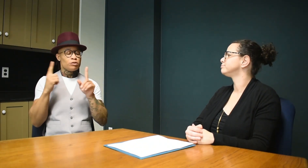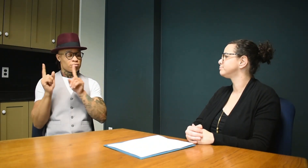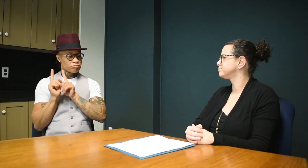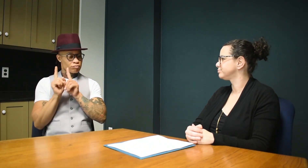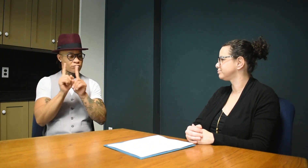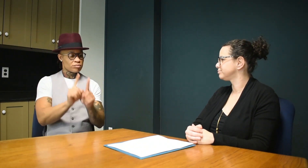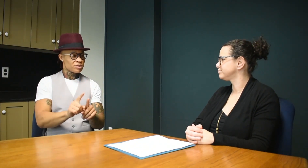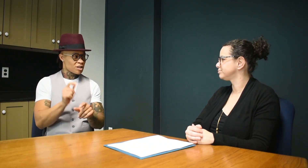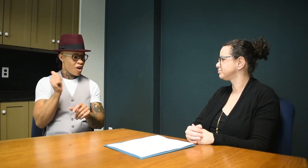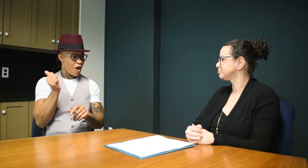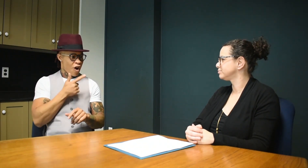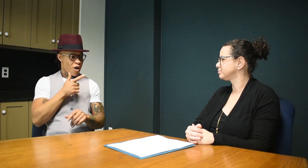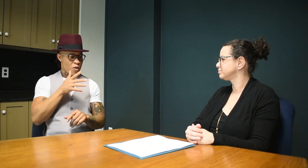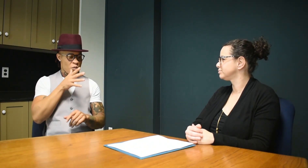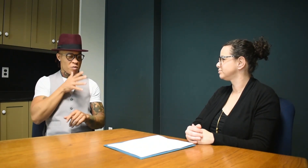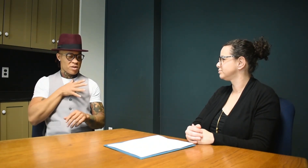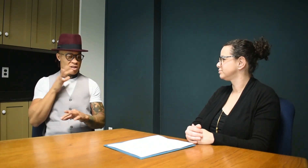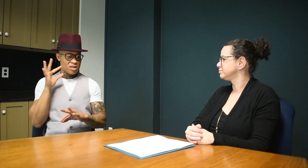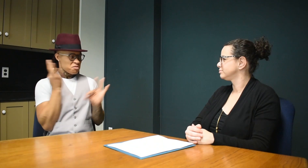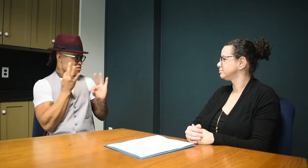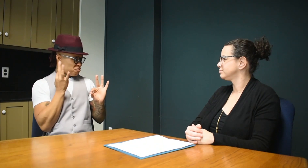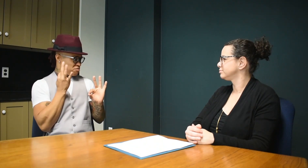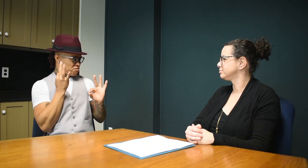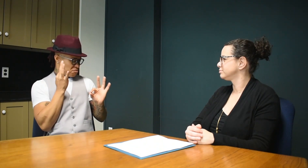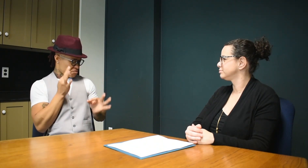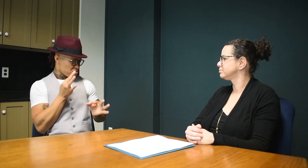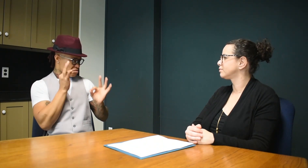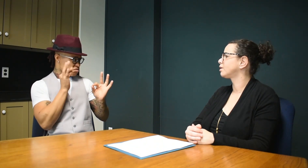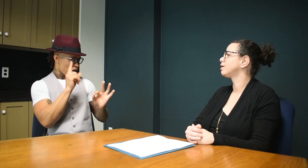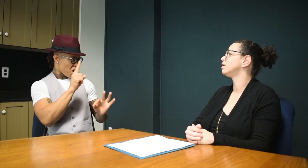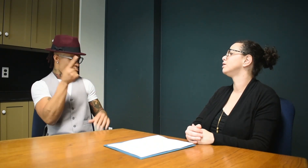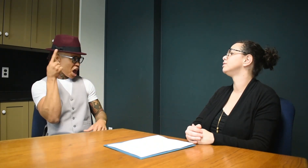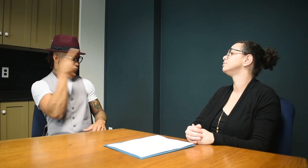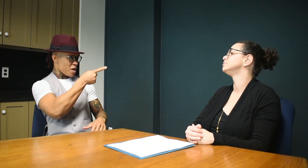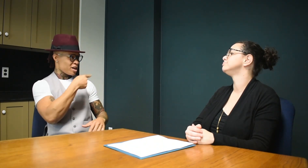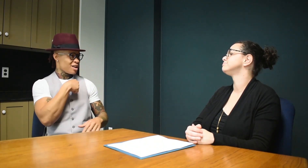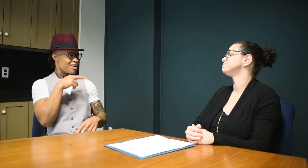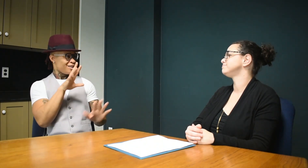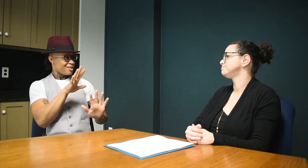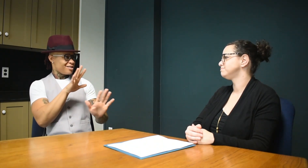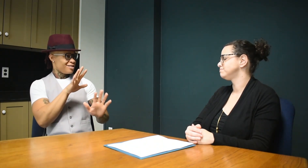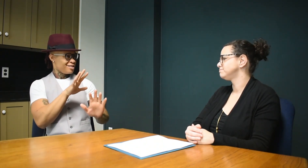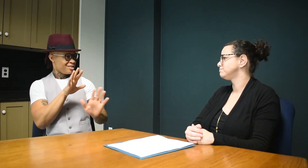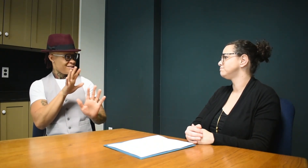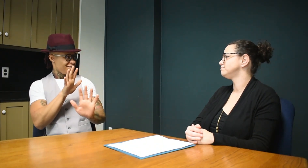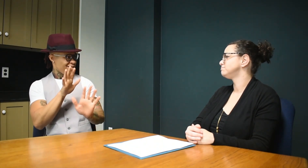Once when I went in the restroom with them The women in the restroom glared at me and told me to get out